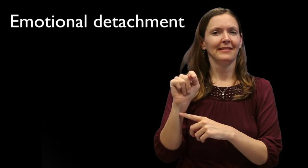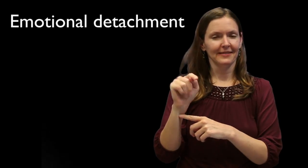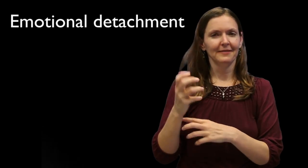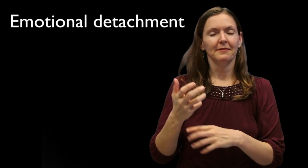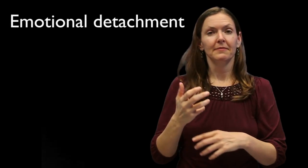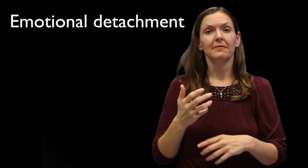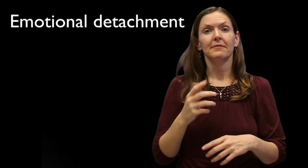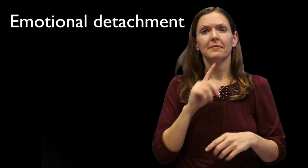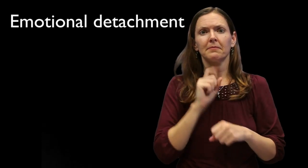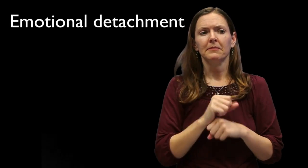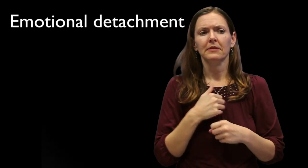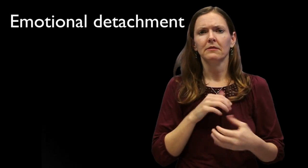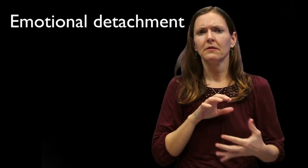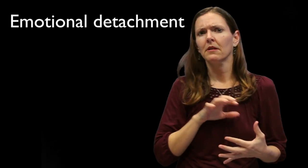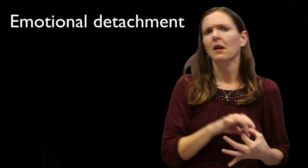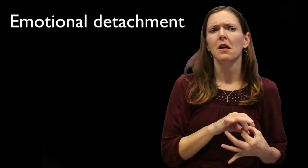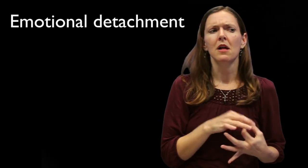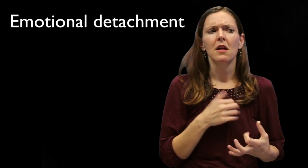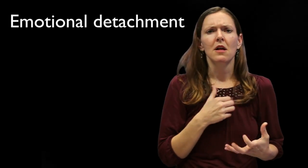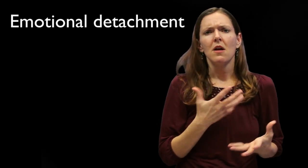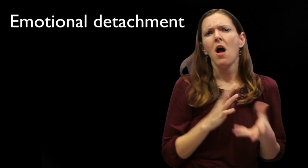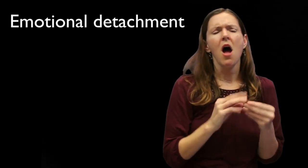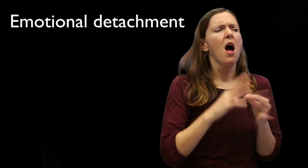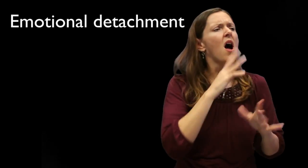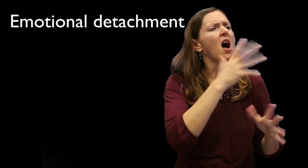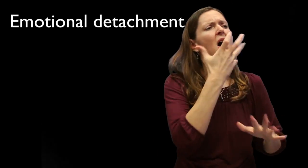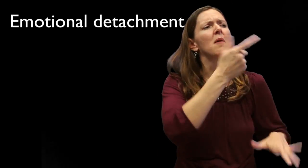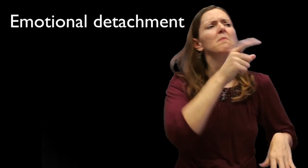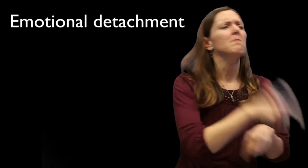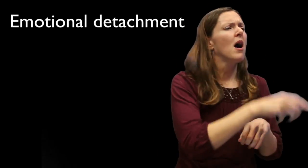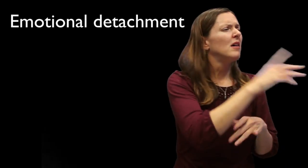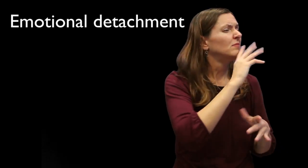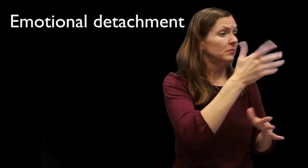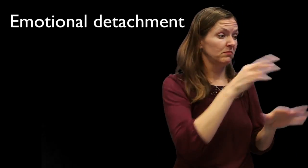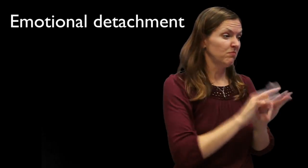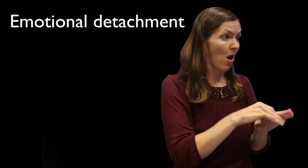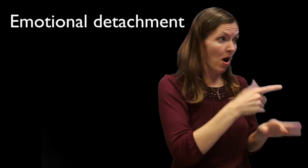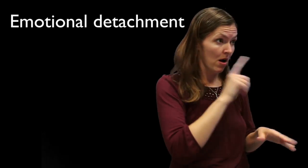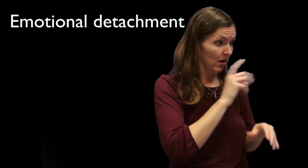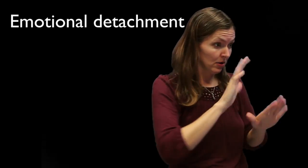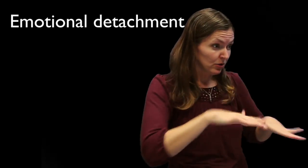Being emotionally attached to a topic makes our phrasing, emotive markers and body language different. [Raychelle is seen being emotionally attached to something, signing "You must", "This is important",